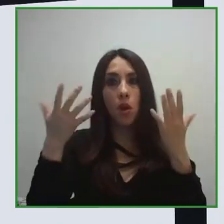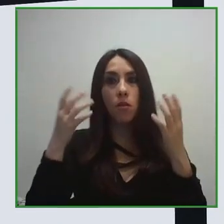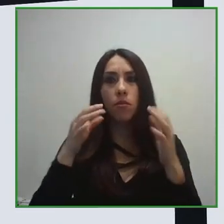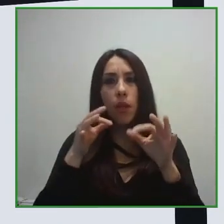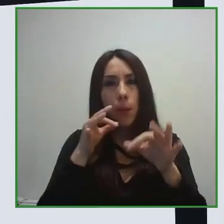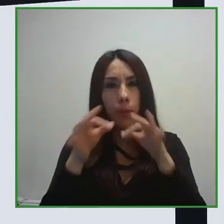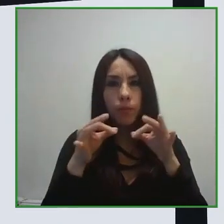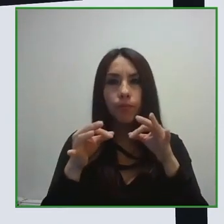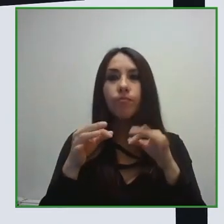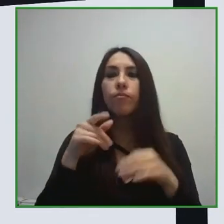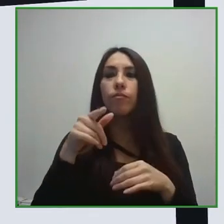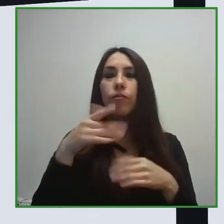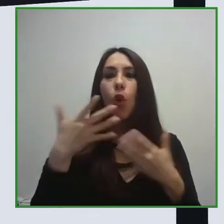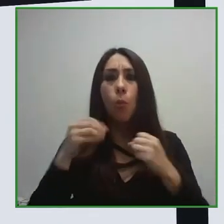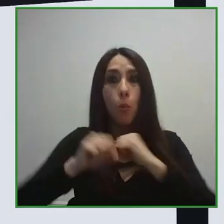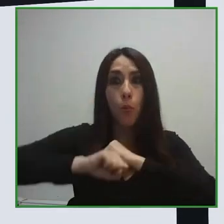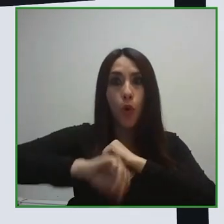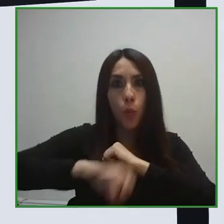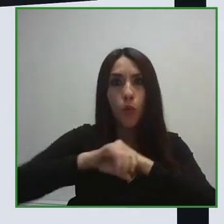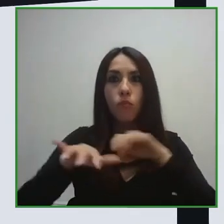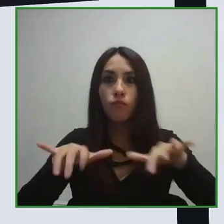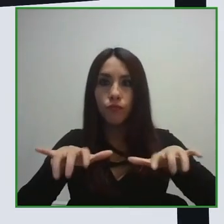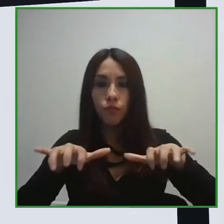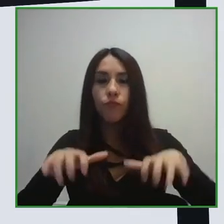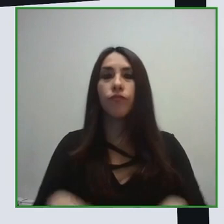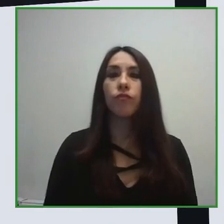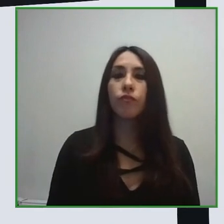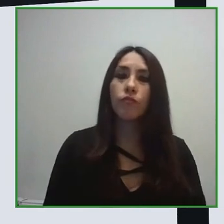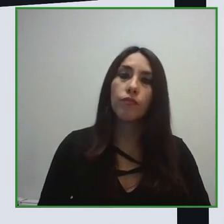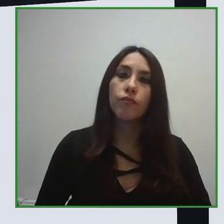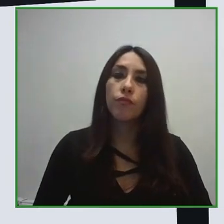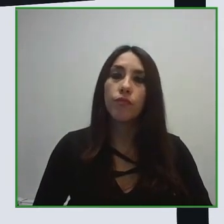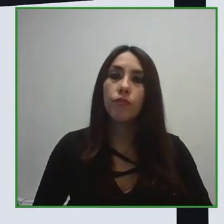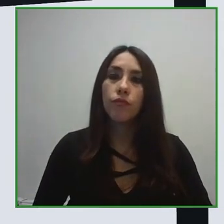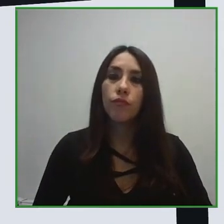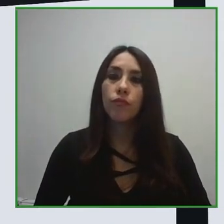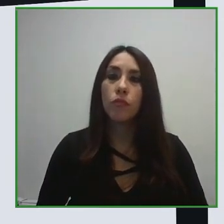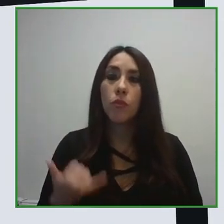We have a broadcasting channel with two available languages,